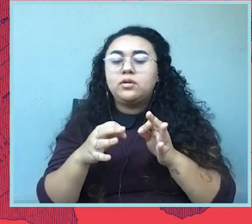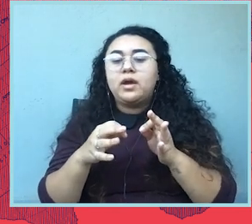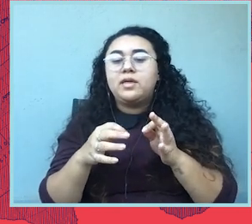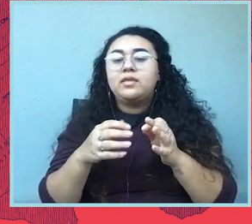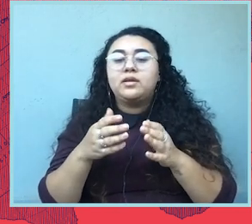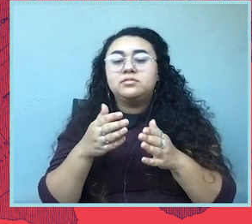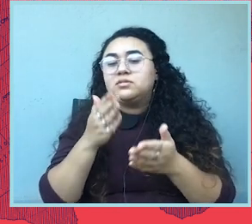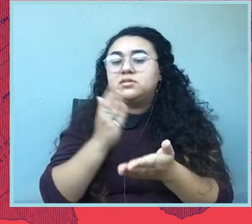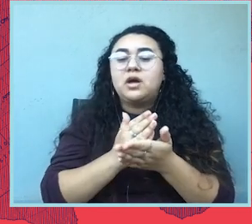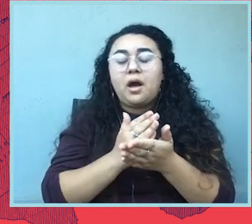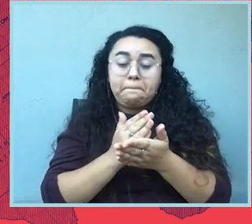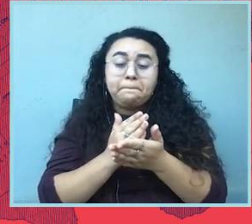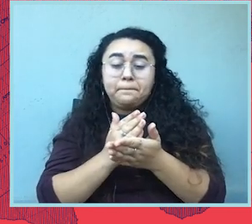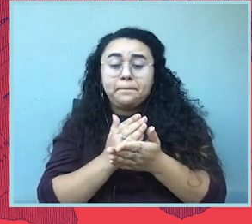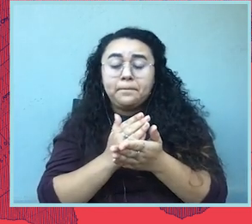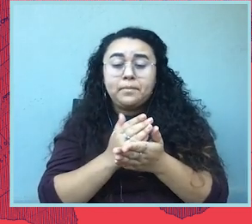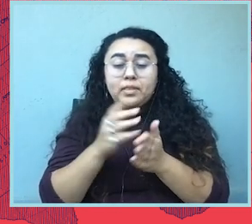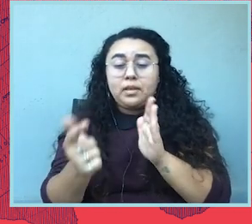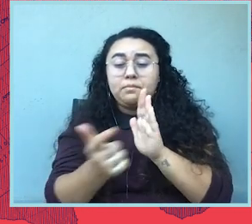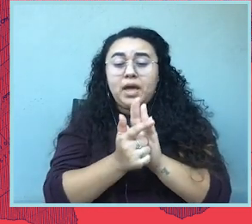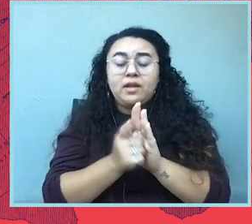safest method of abortion in the second trimester.